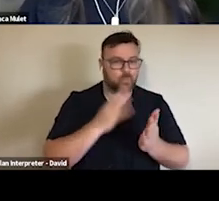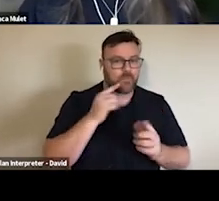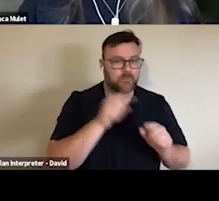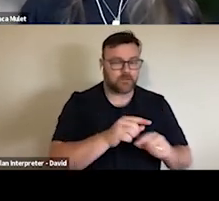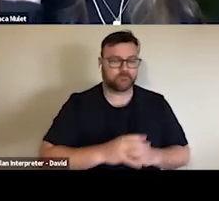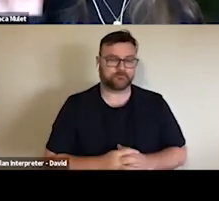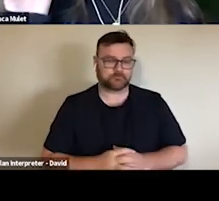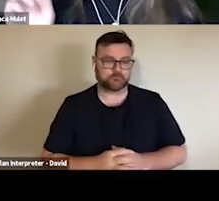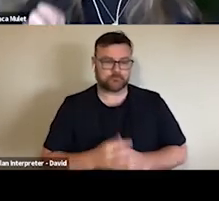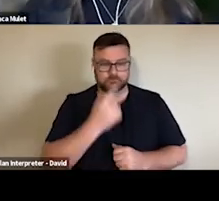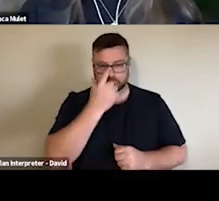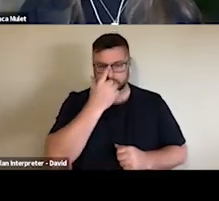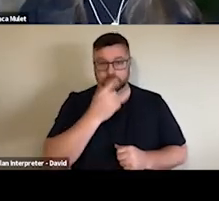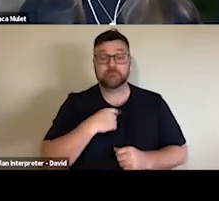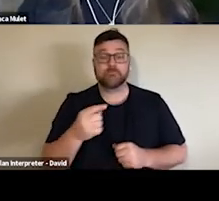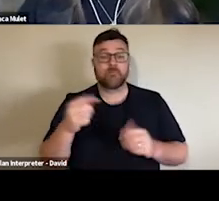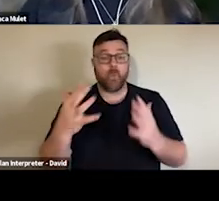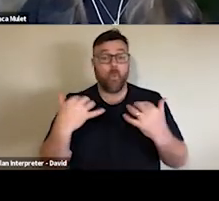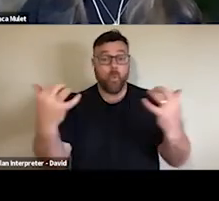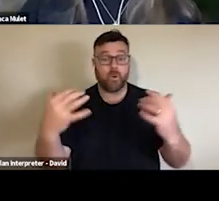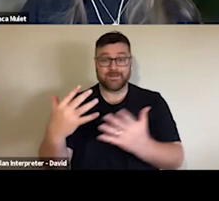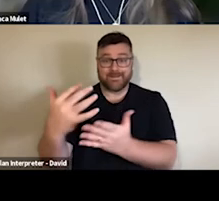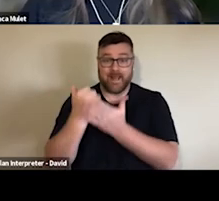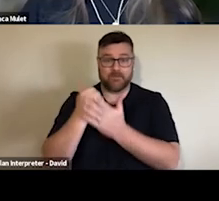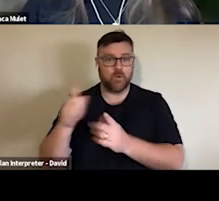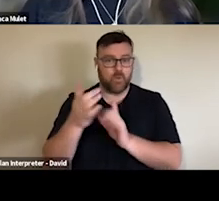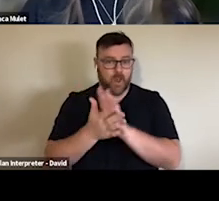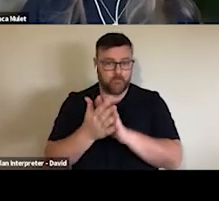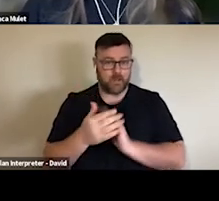data collection happening in a few weeks' time? Thanks, Tandi.